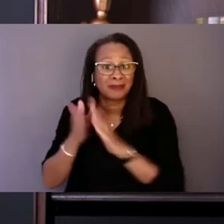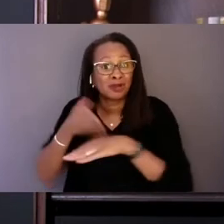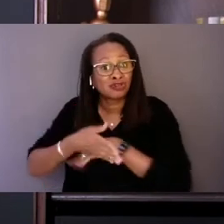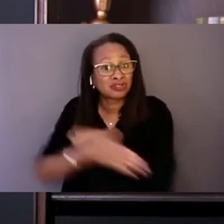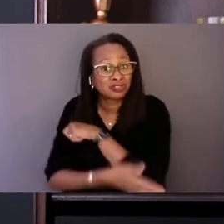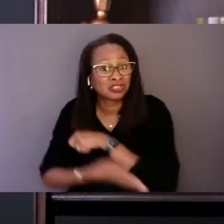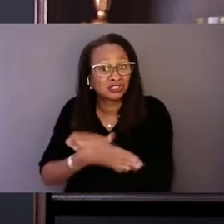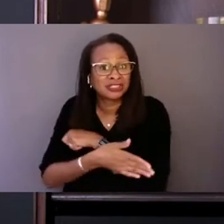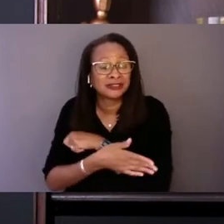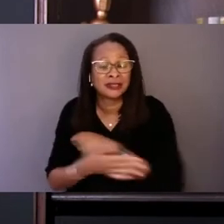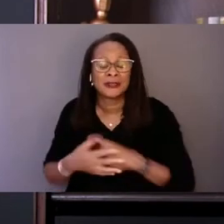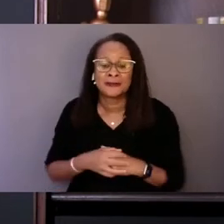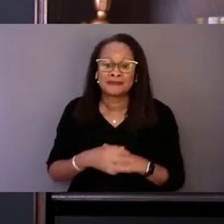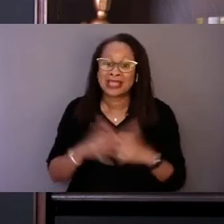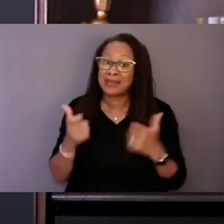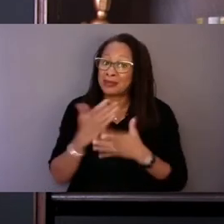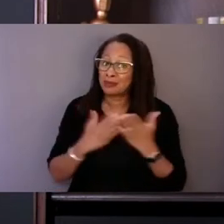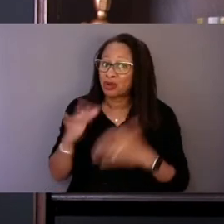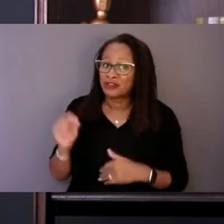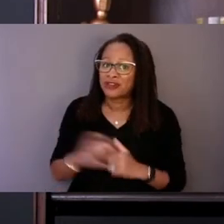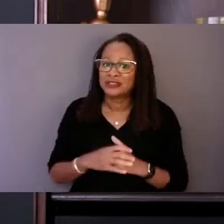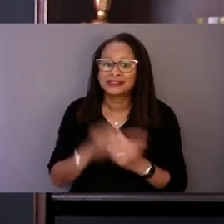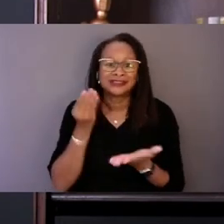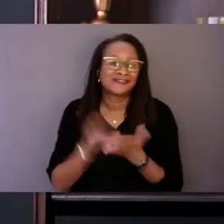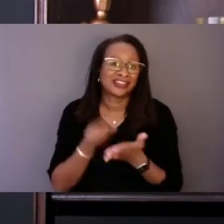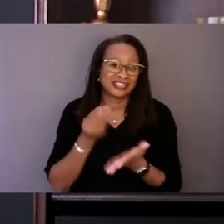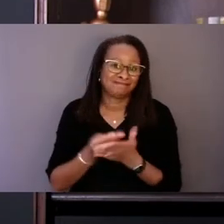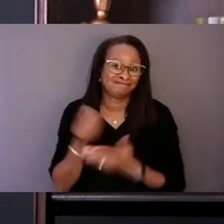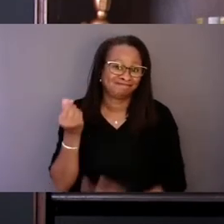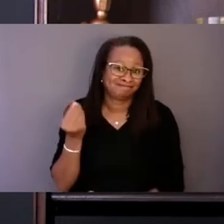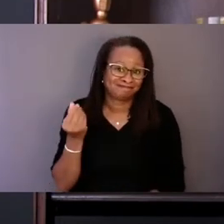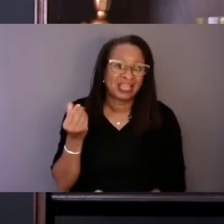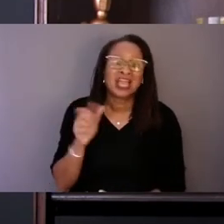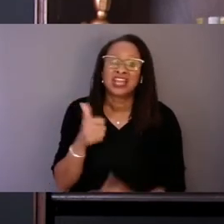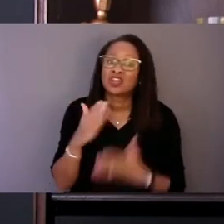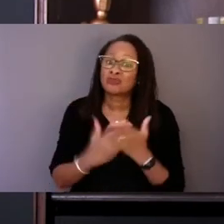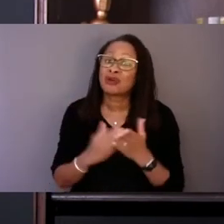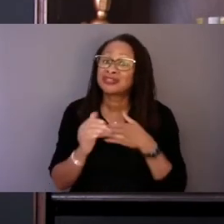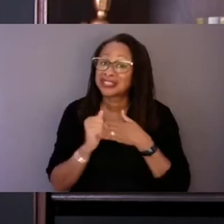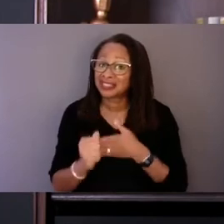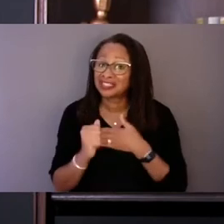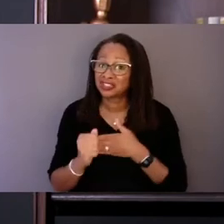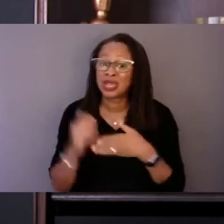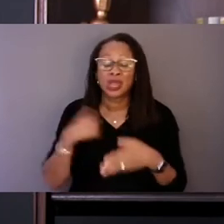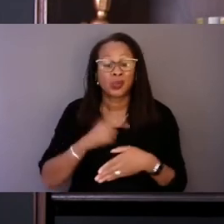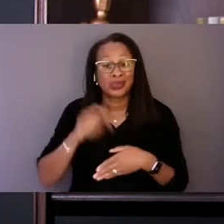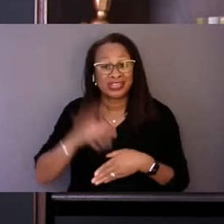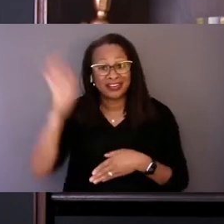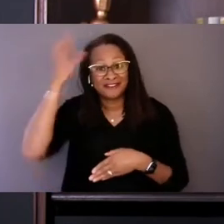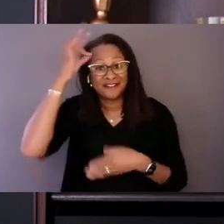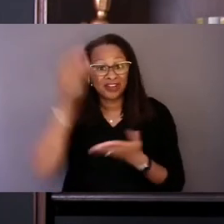A big part of this is funding and another part is leadership. We need federal funding to support 988 implementation